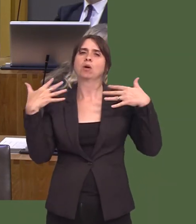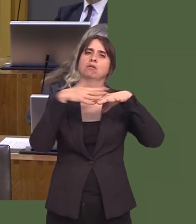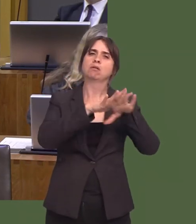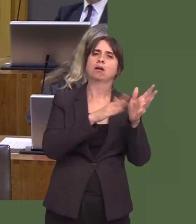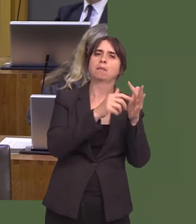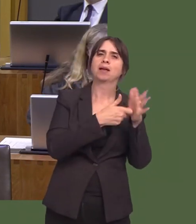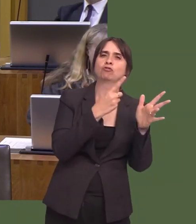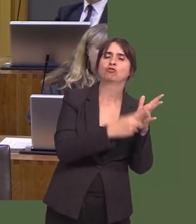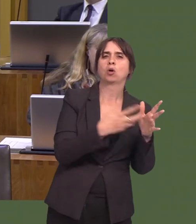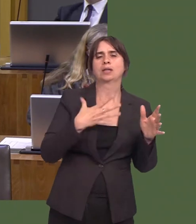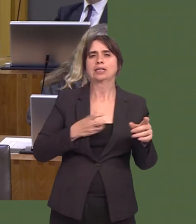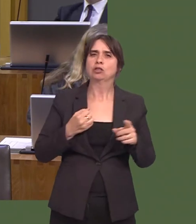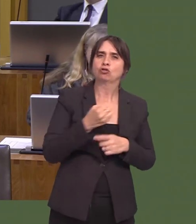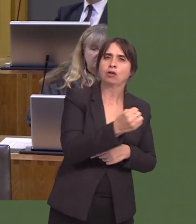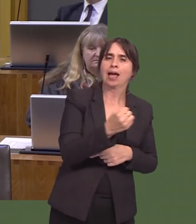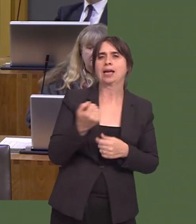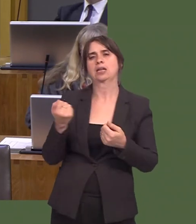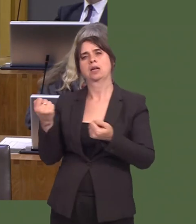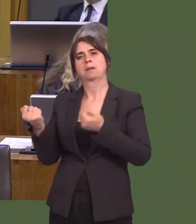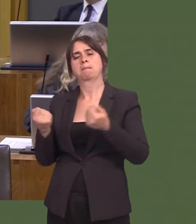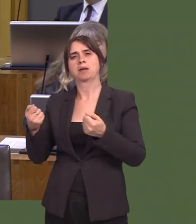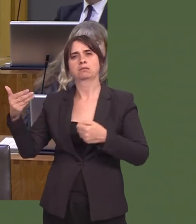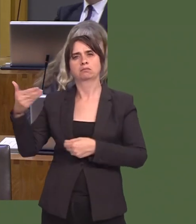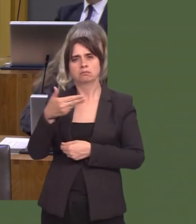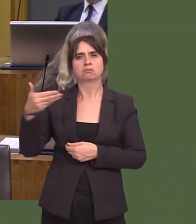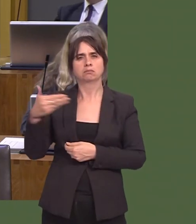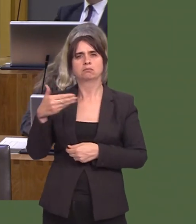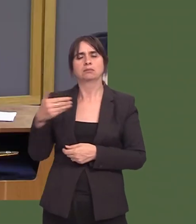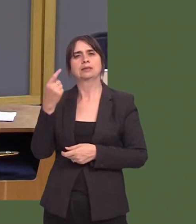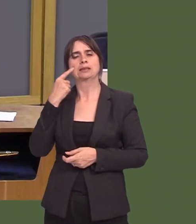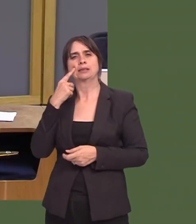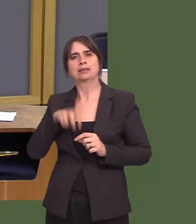will be an important part of the development of that project. Michelle Brown: 10.